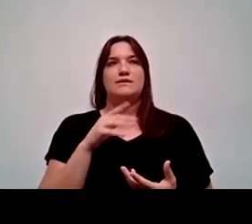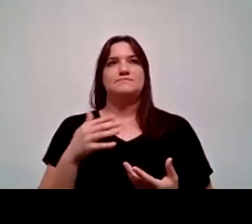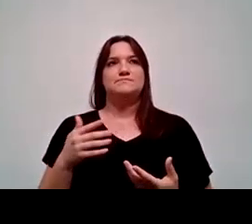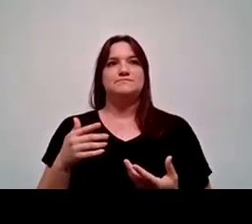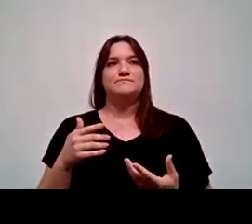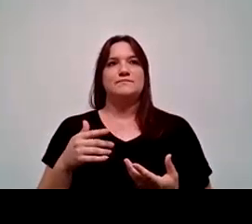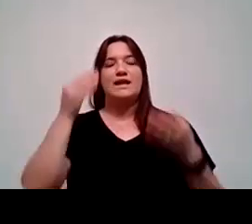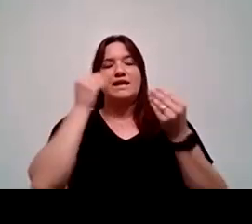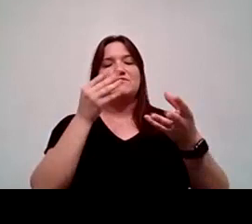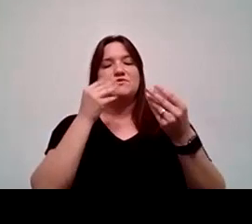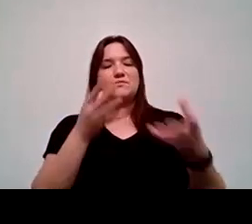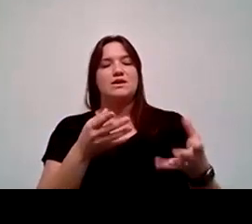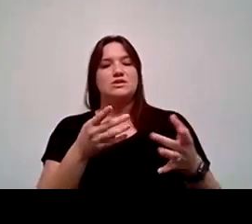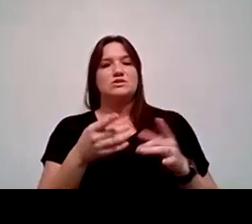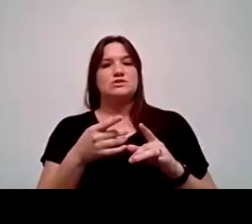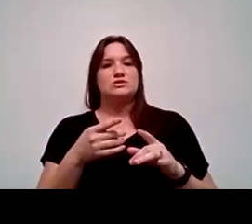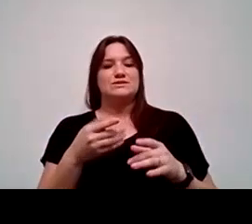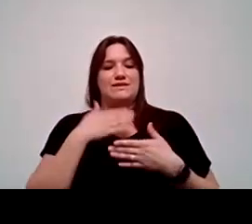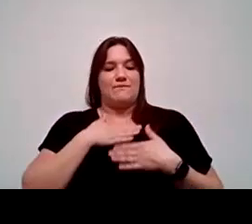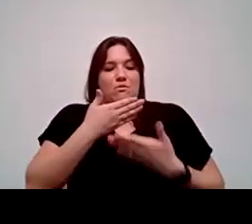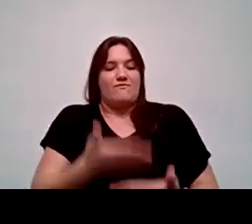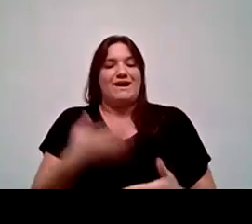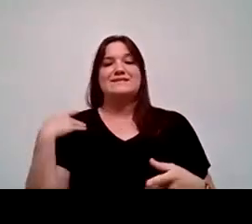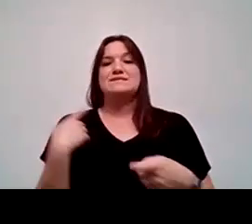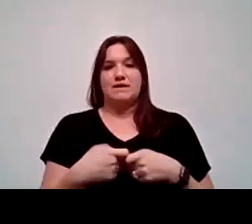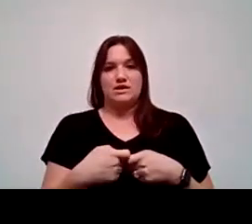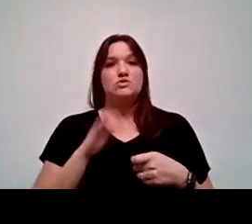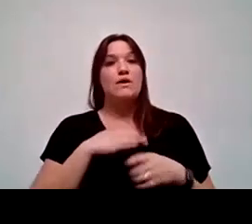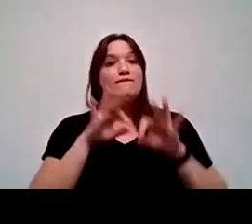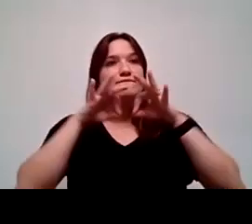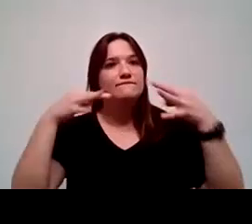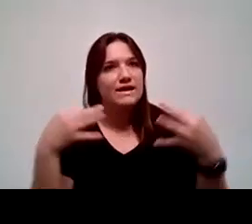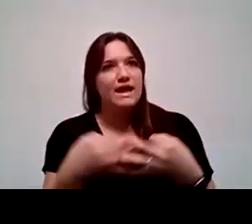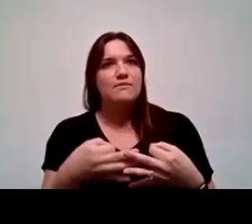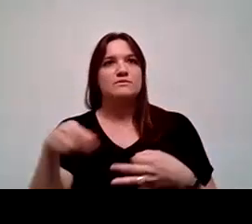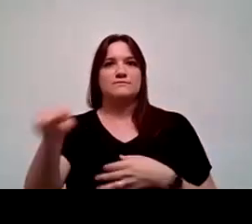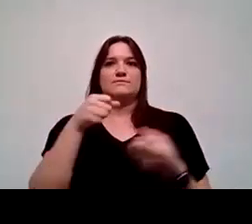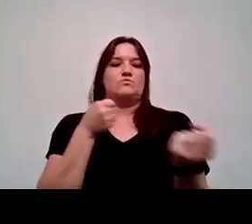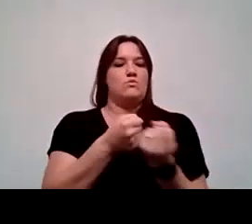information provided in Spanish so that our families who are supporting our students, because we do know